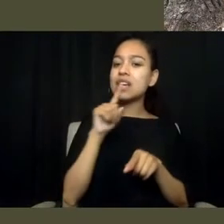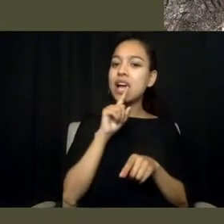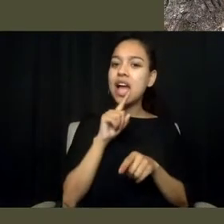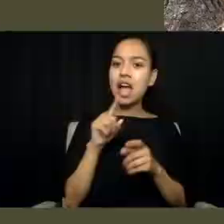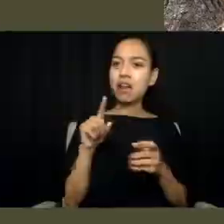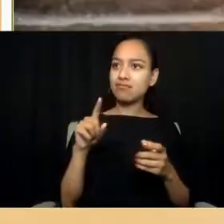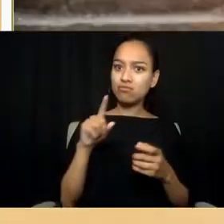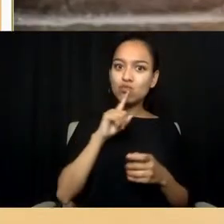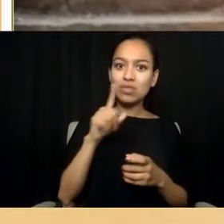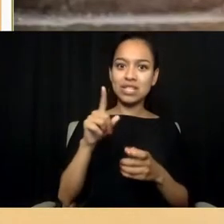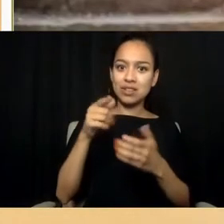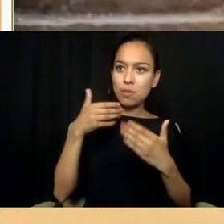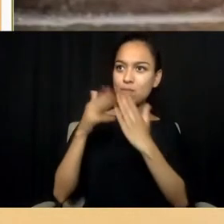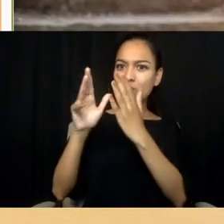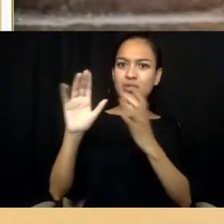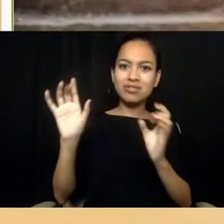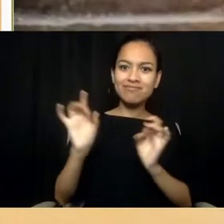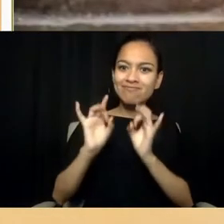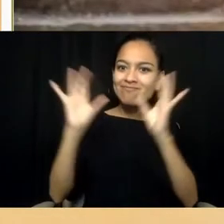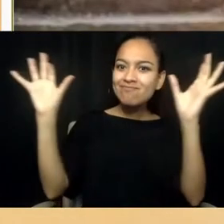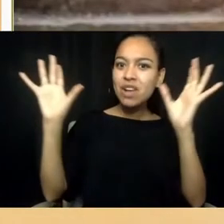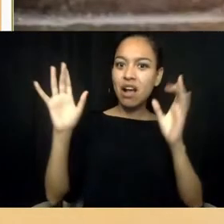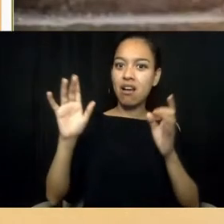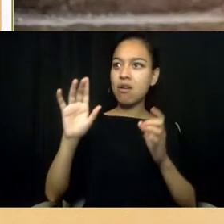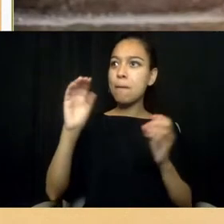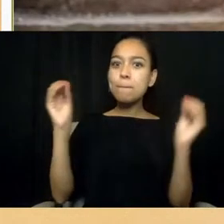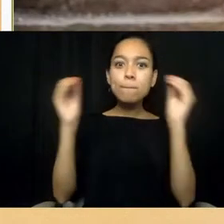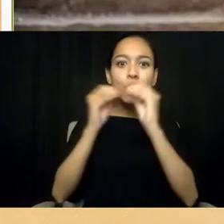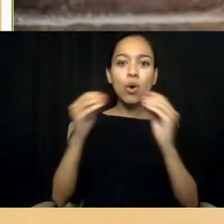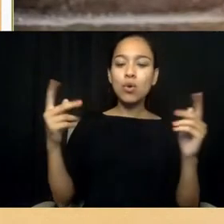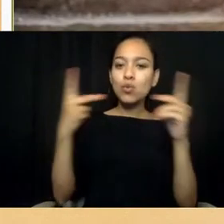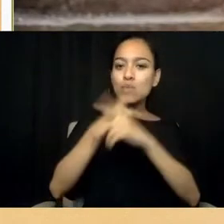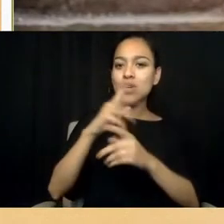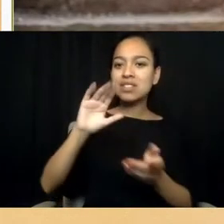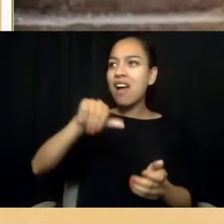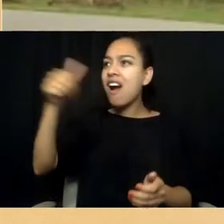than any other enemy in any of this country's wars.